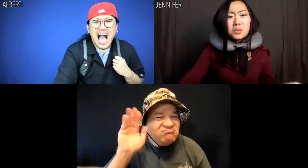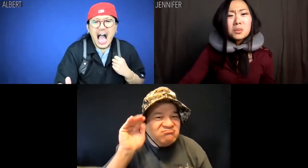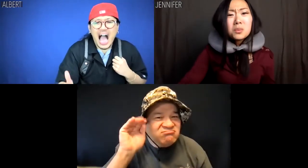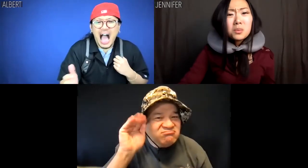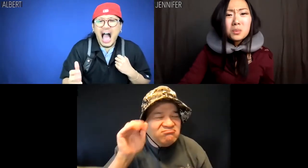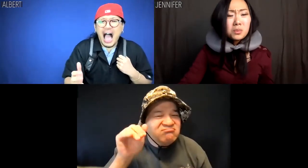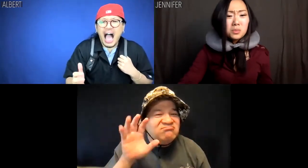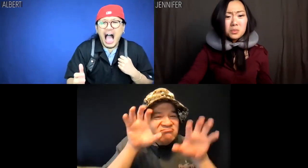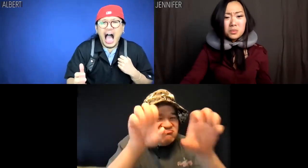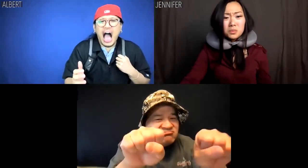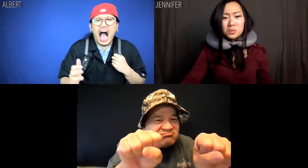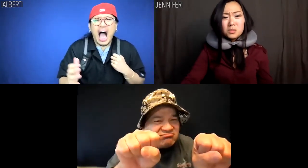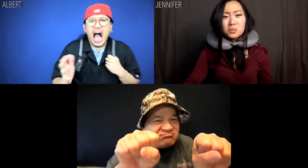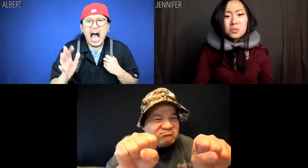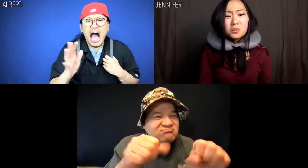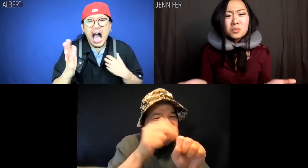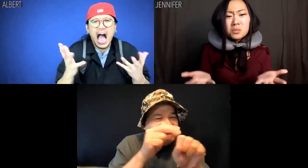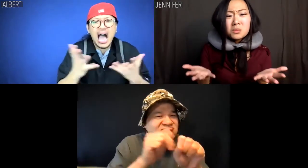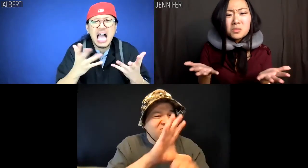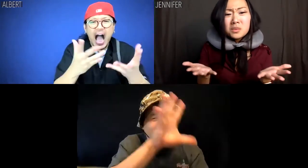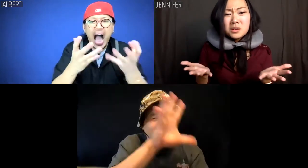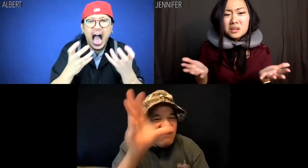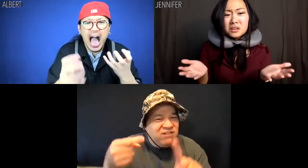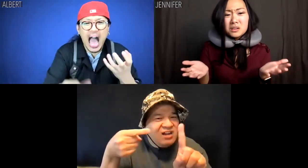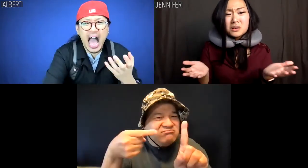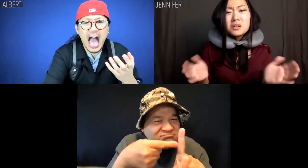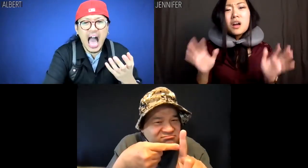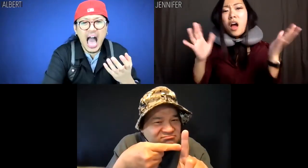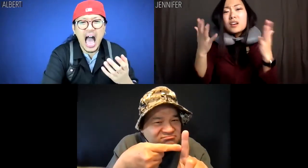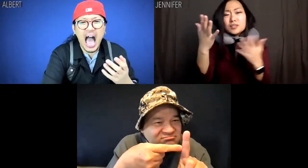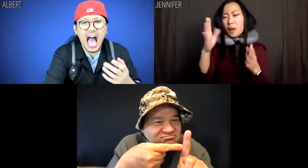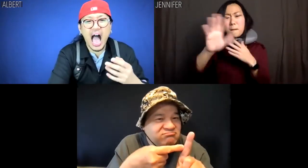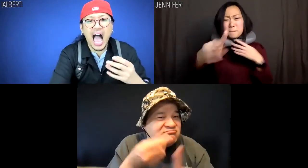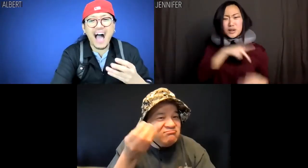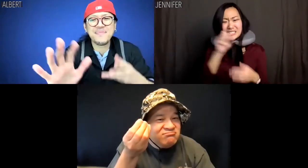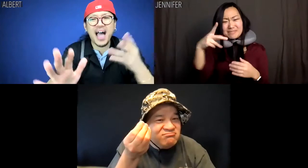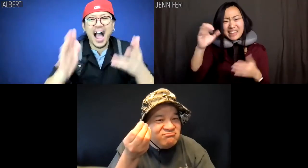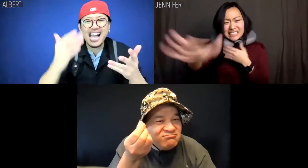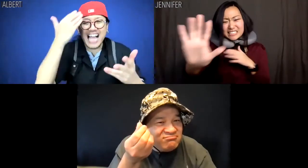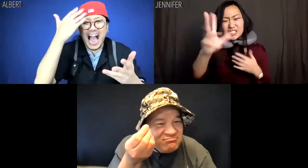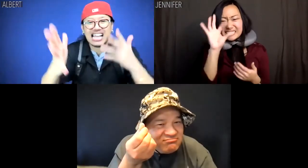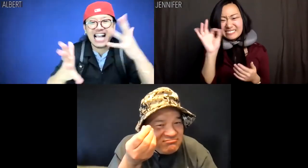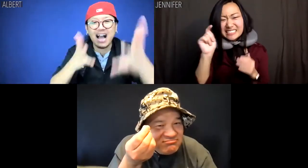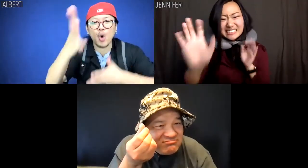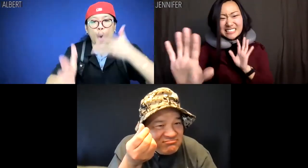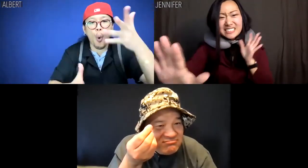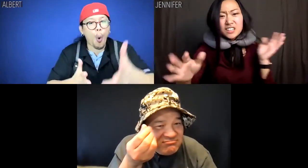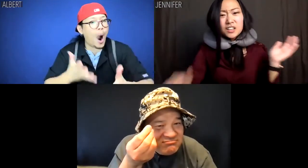[Stranger speaking Mandarin] Jennifer: More personal space, three foot perimeter of personal space.